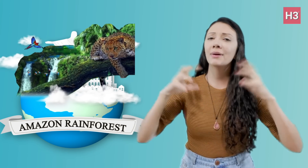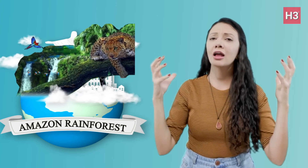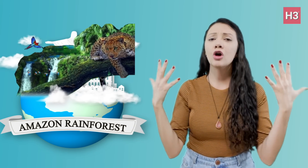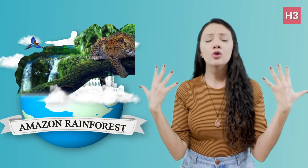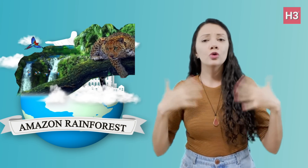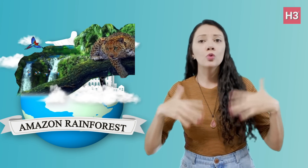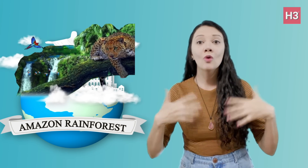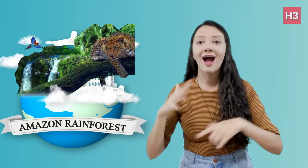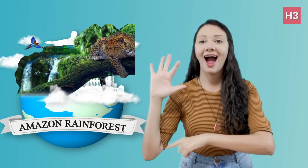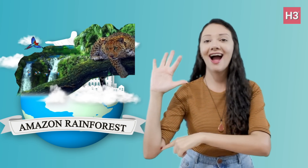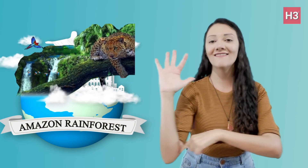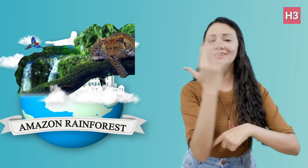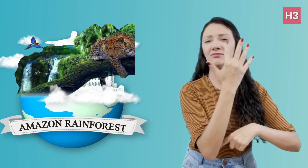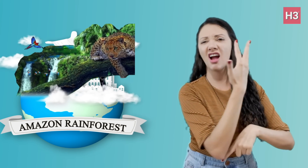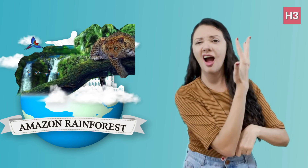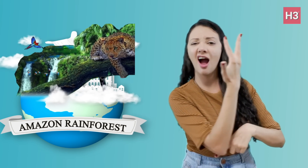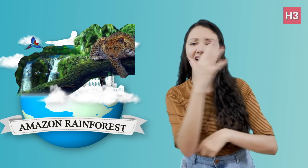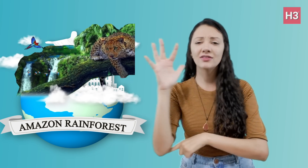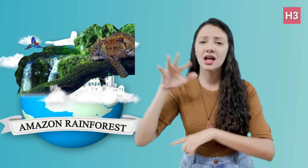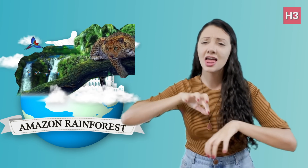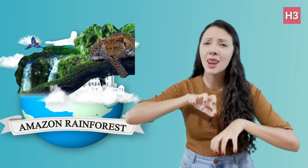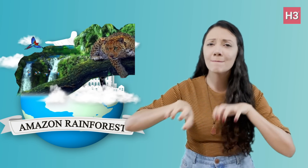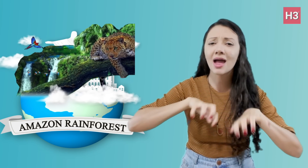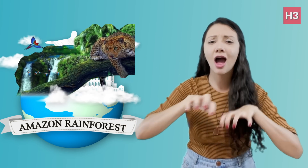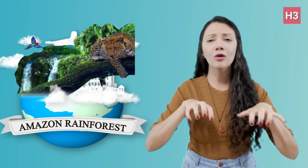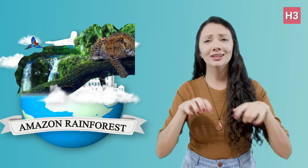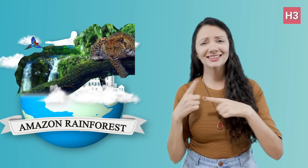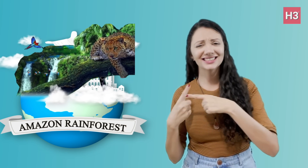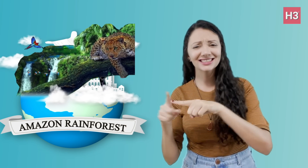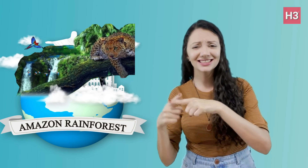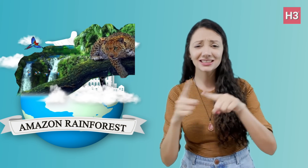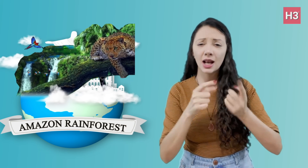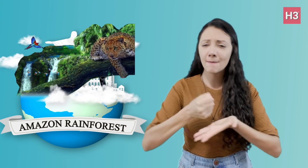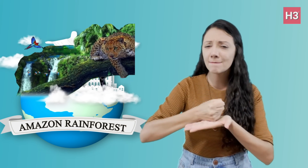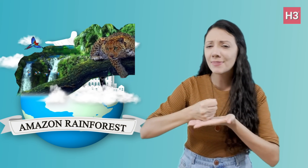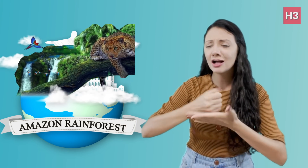With a territory across nine countries,